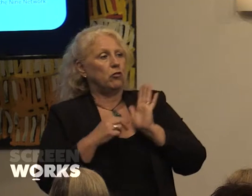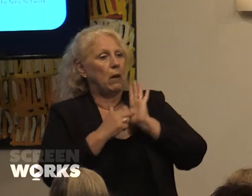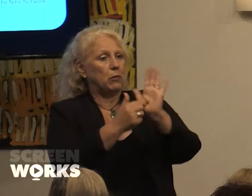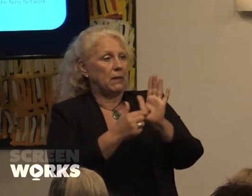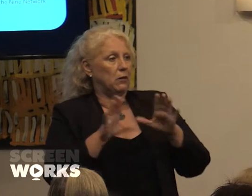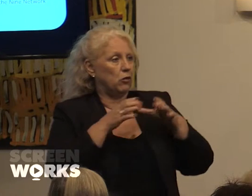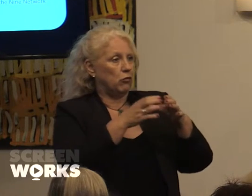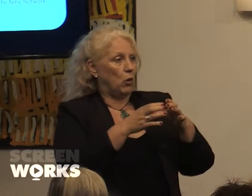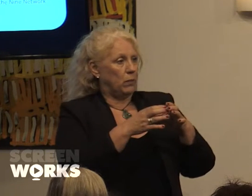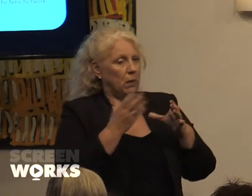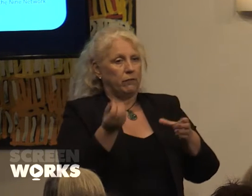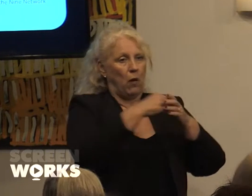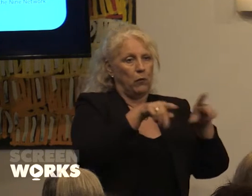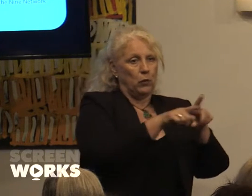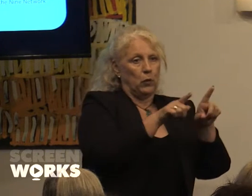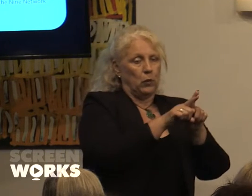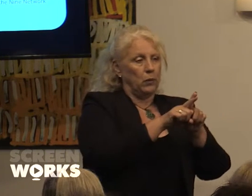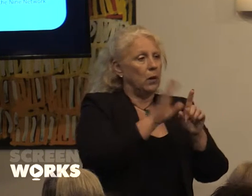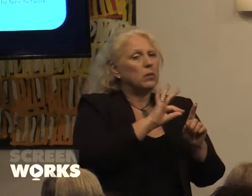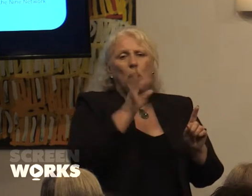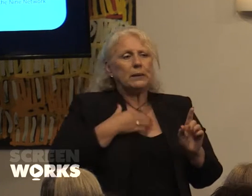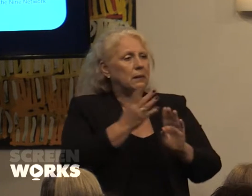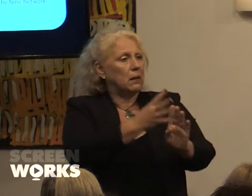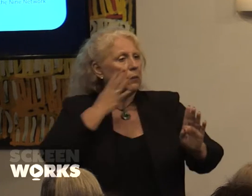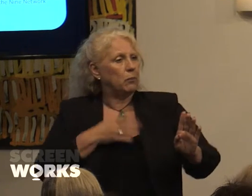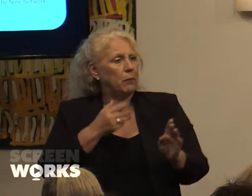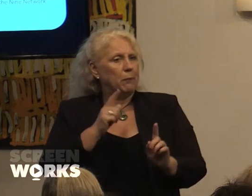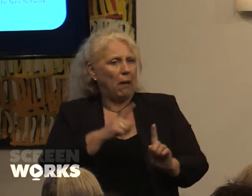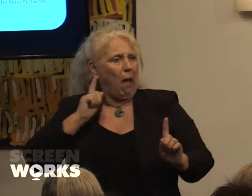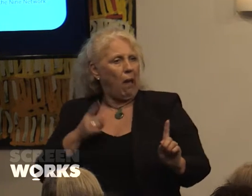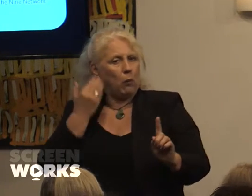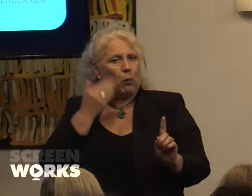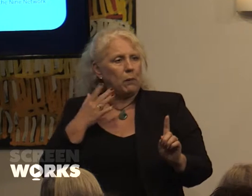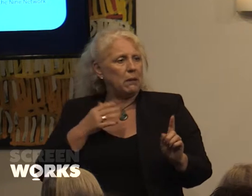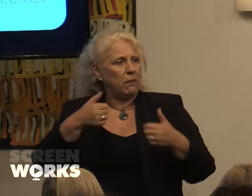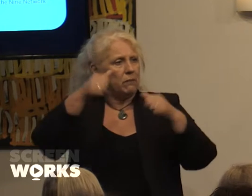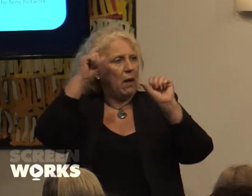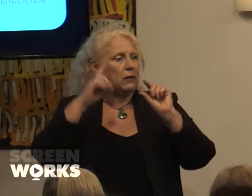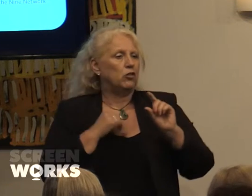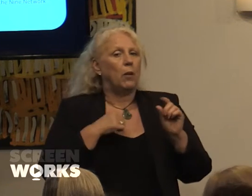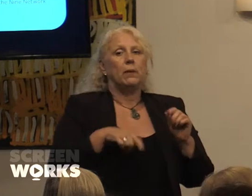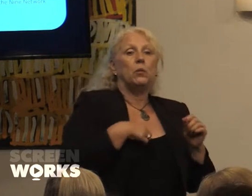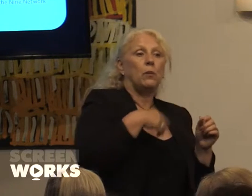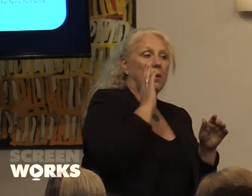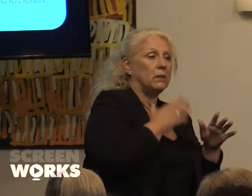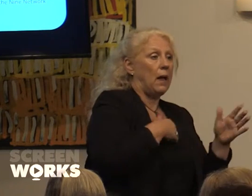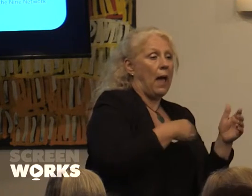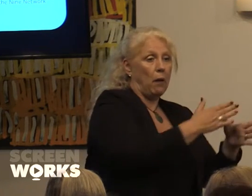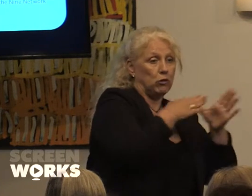should not have to get in a queue behind women in order to find a voice and get jobs. This includes Aboriginal and Torres Strait Islander peoples. People from